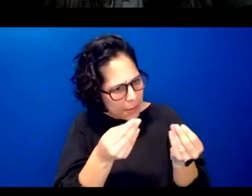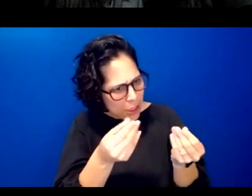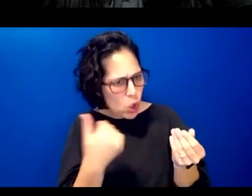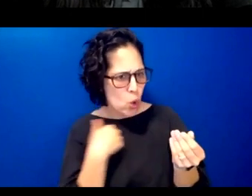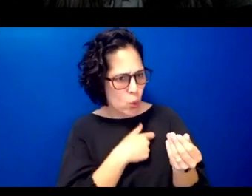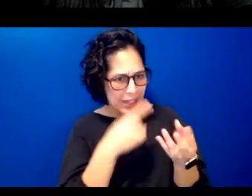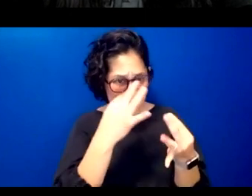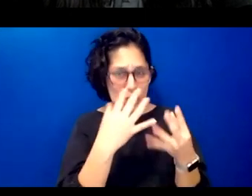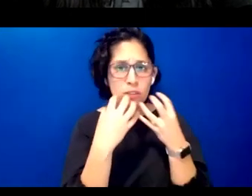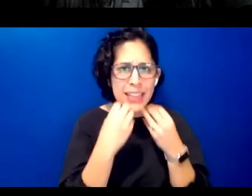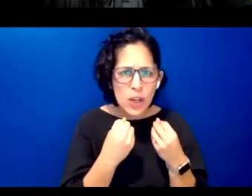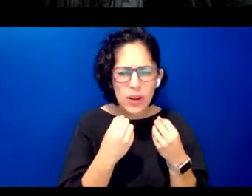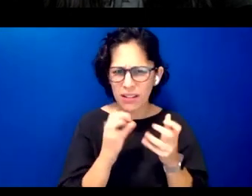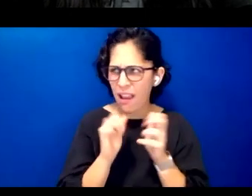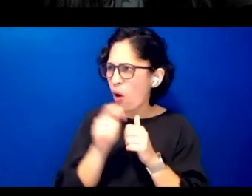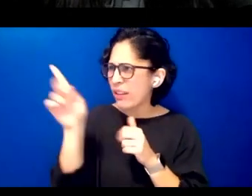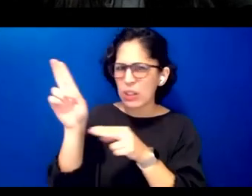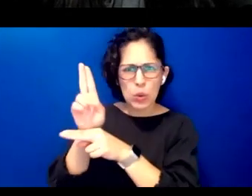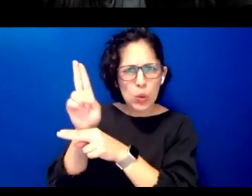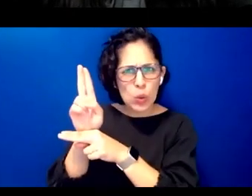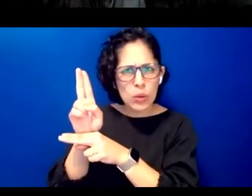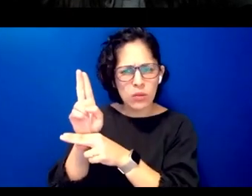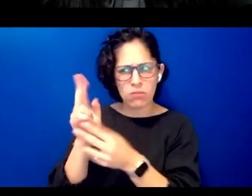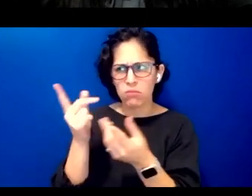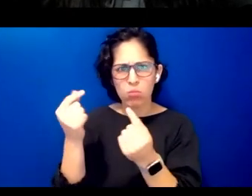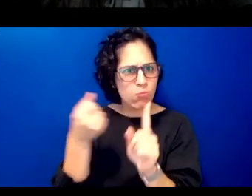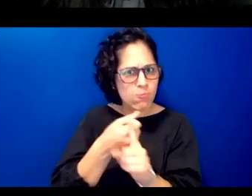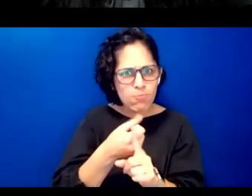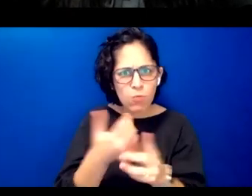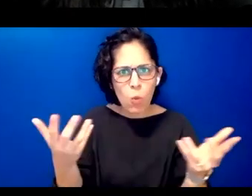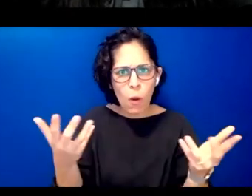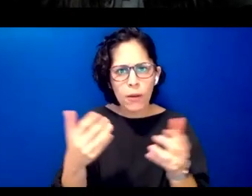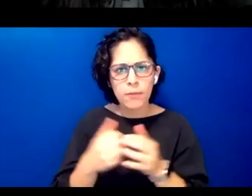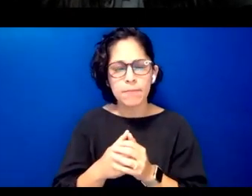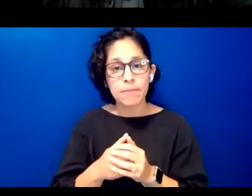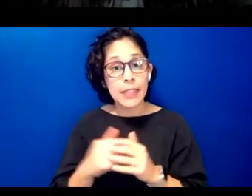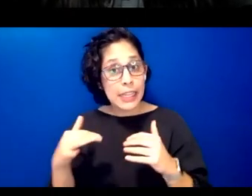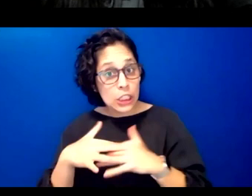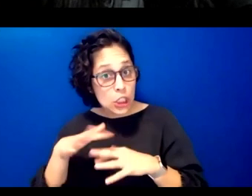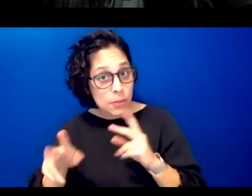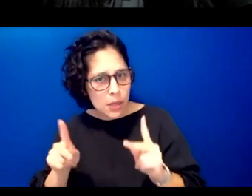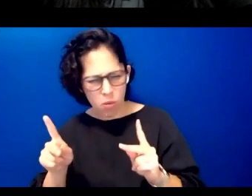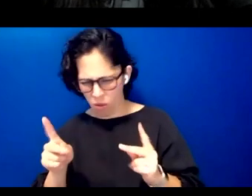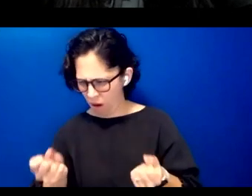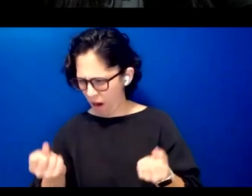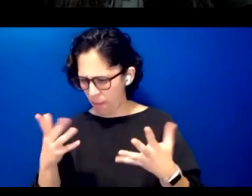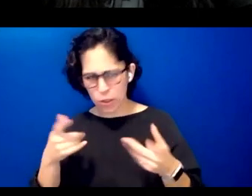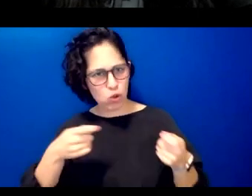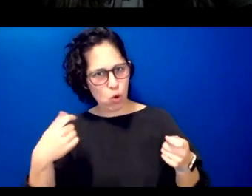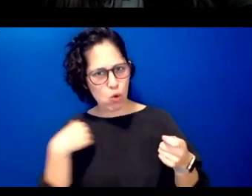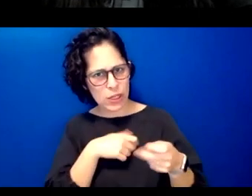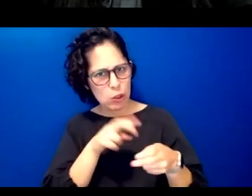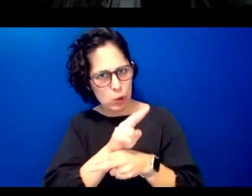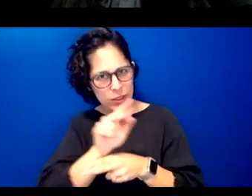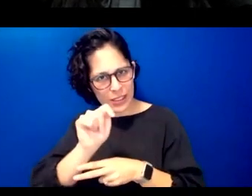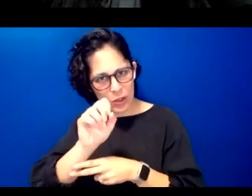sacred how much control do we really have when we are using a tool that is not developed